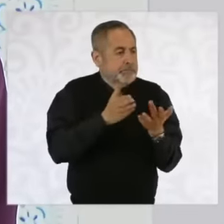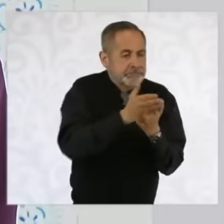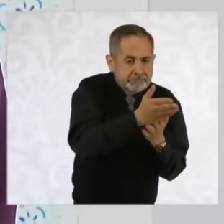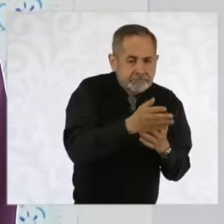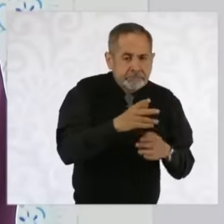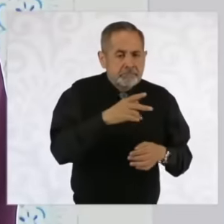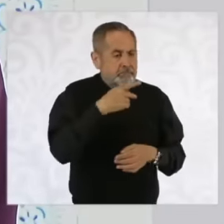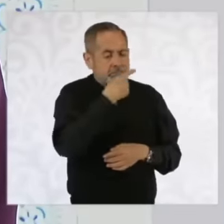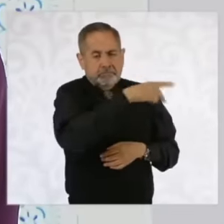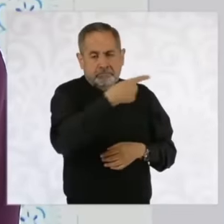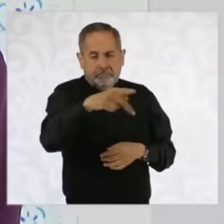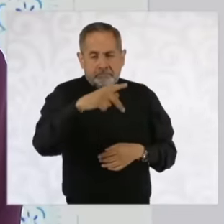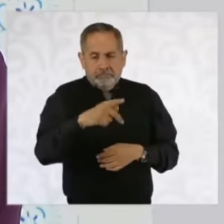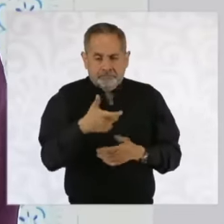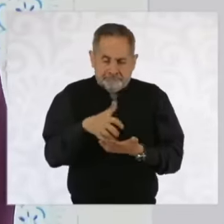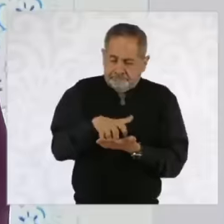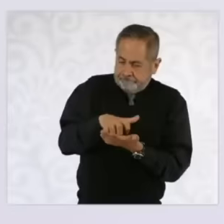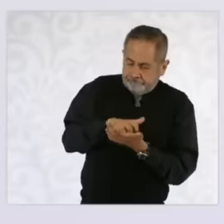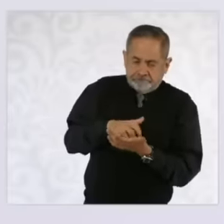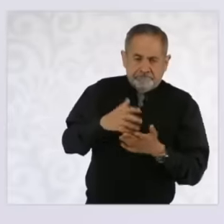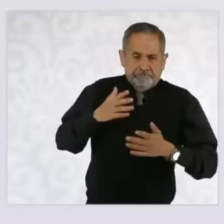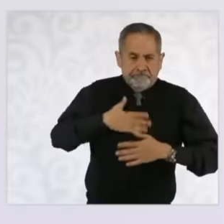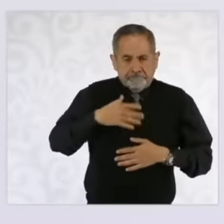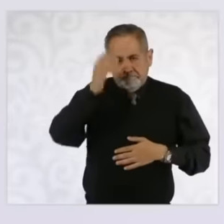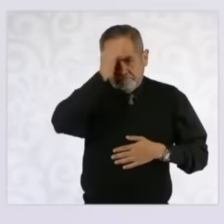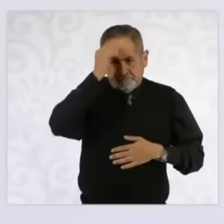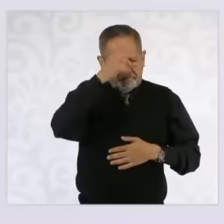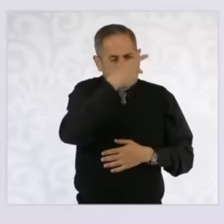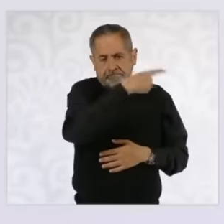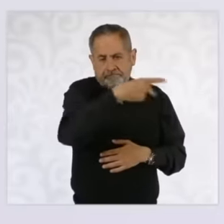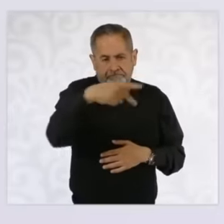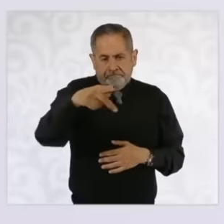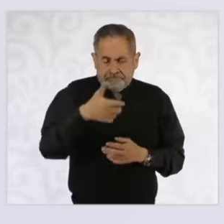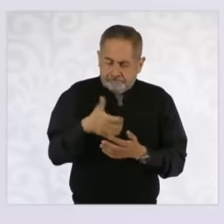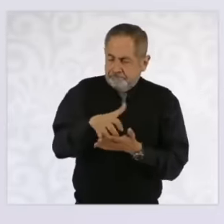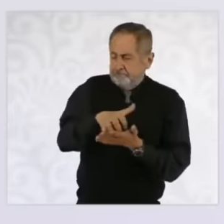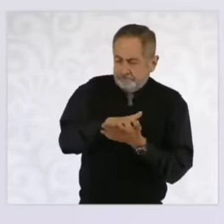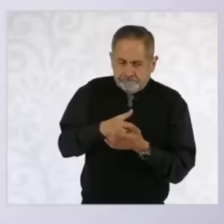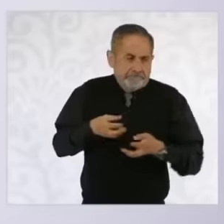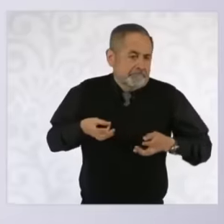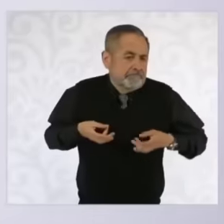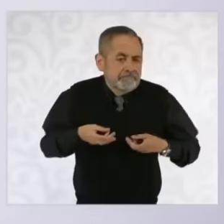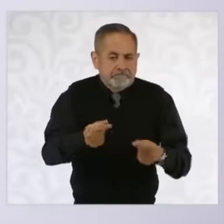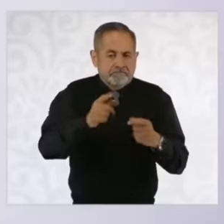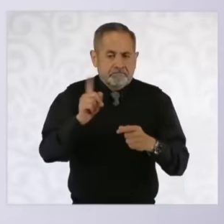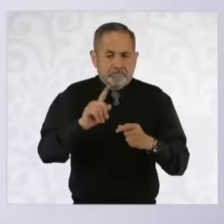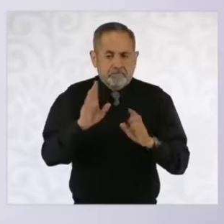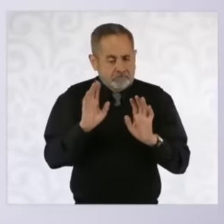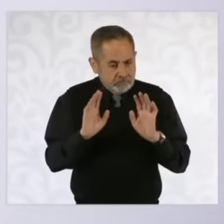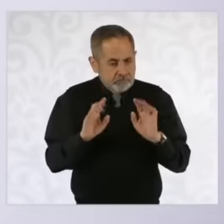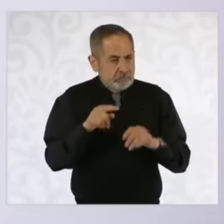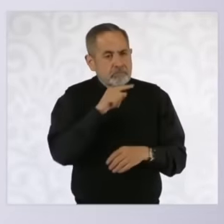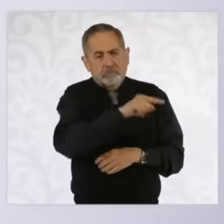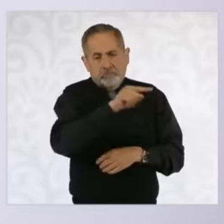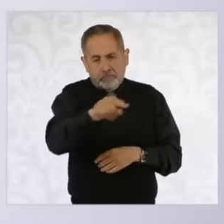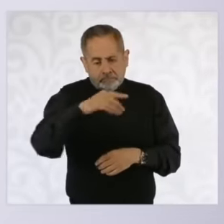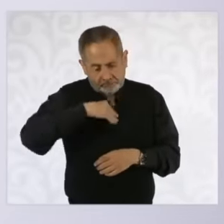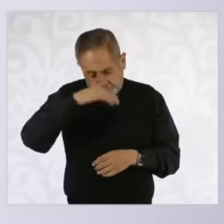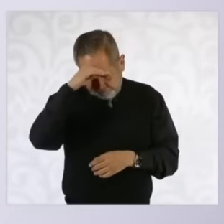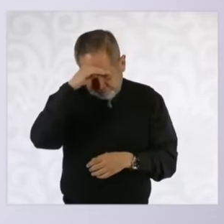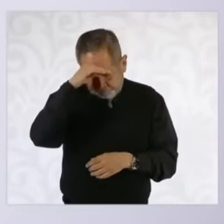republican austerity. That is my opinion and to enter into a process as well, since of